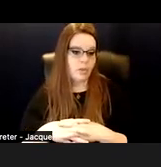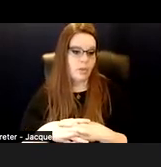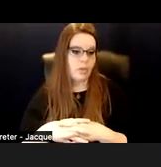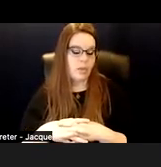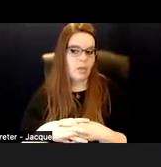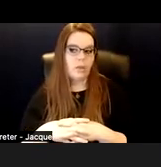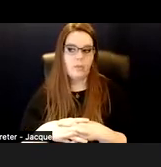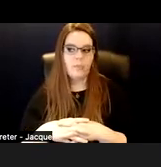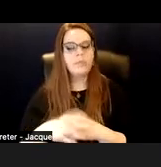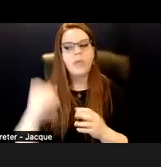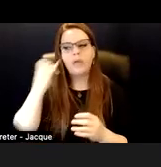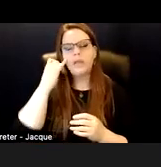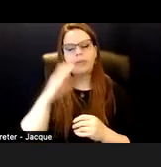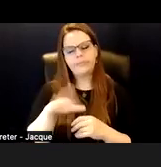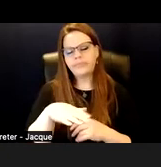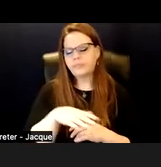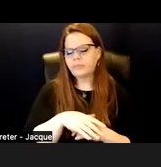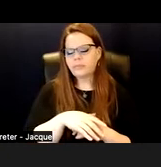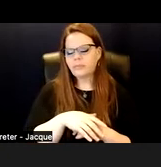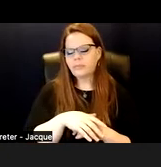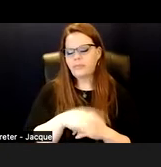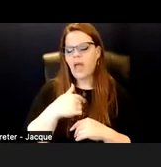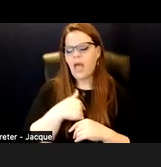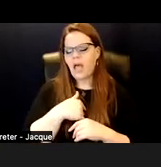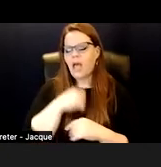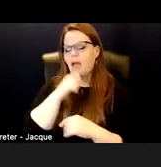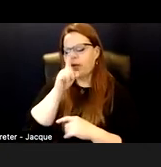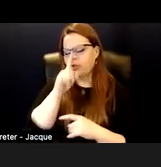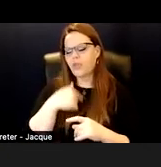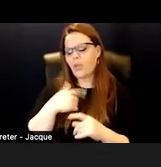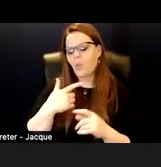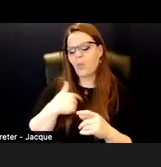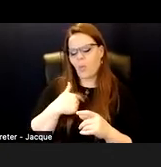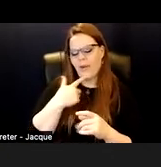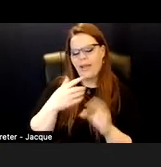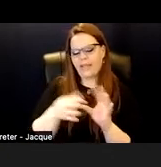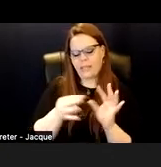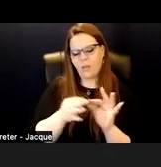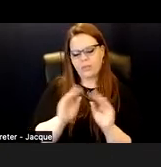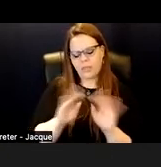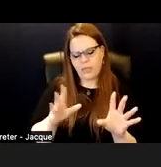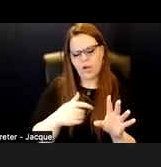So say, I'm not sure what I said came across clearly. Let me try to say it again.